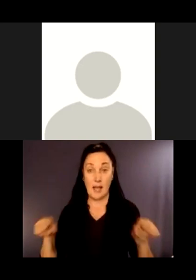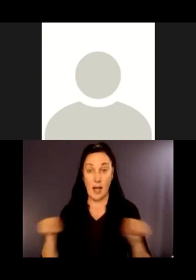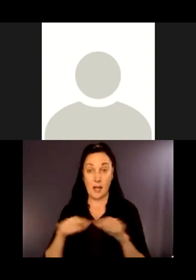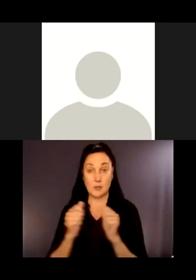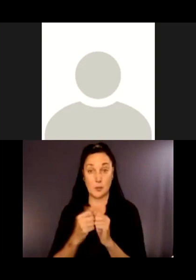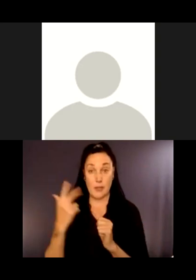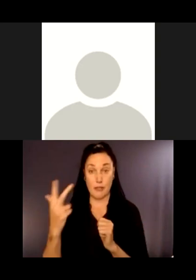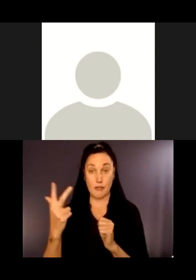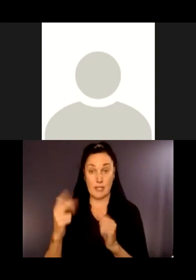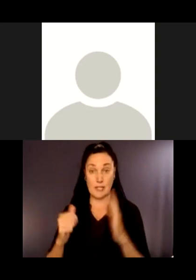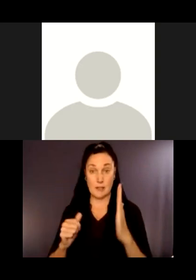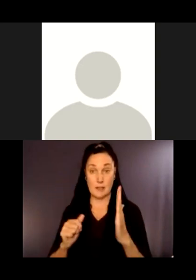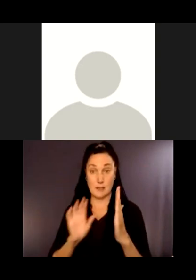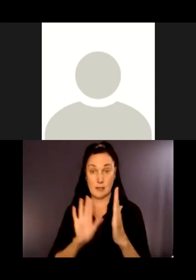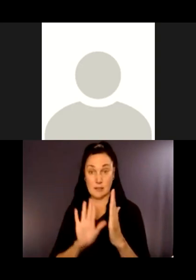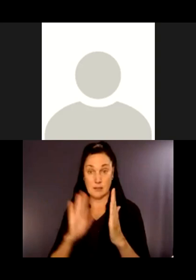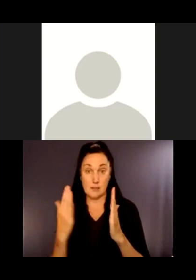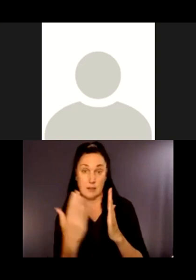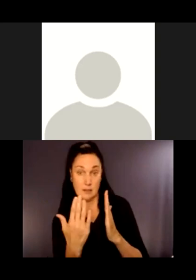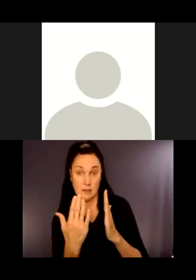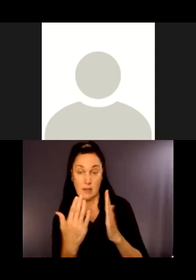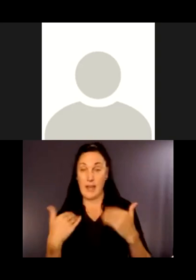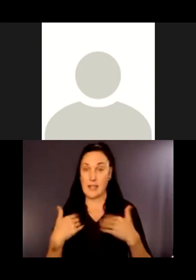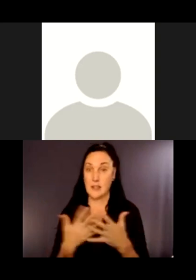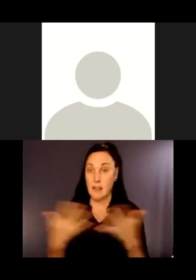of information around restoration and history.